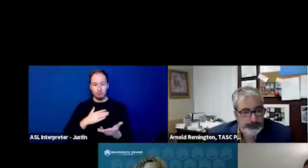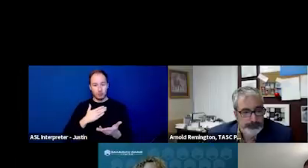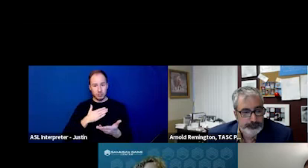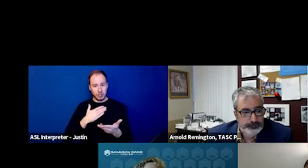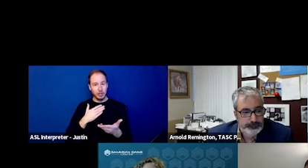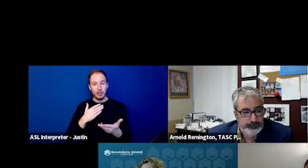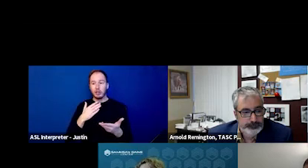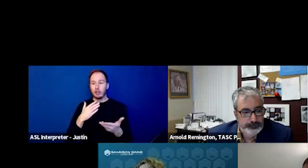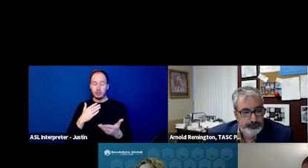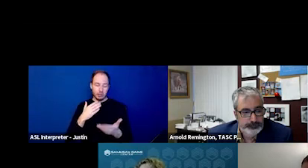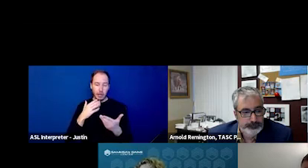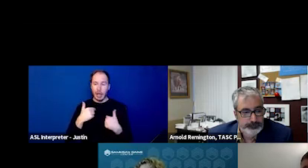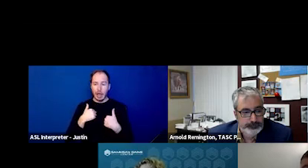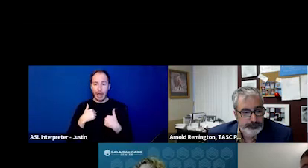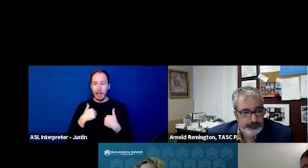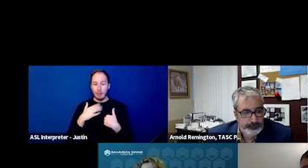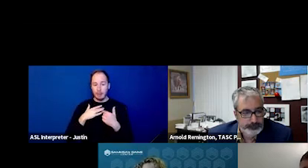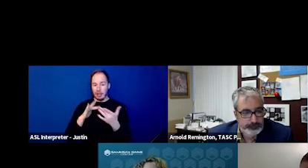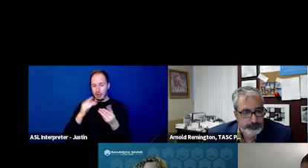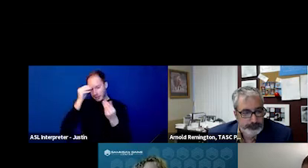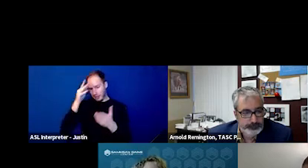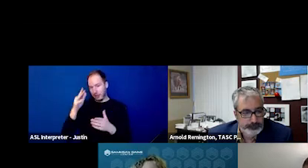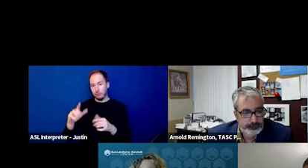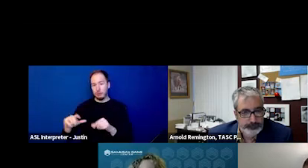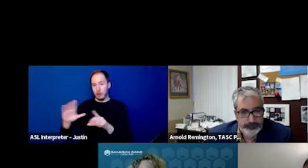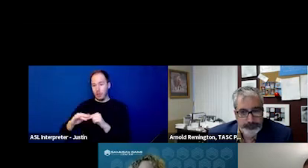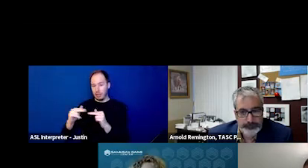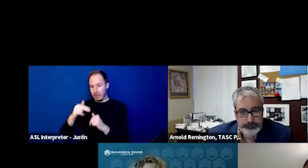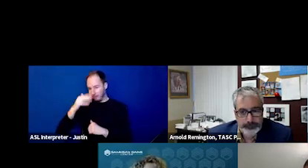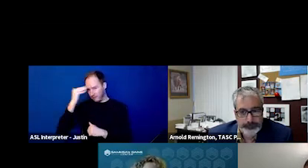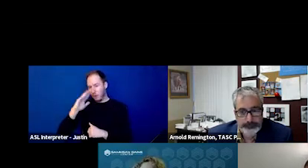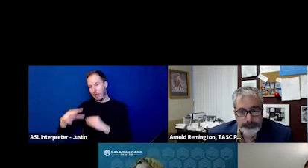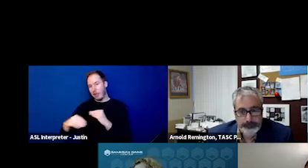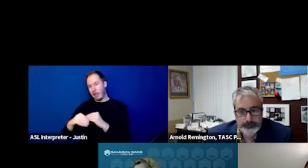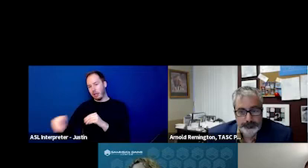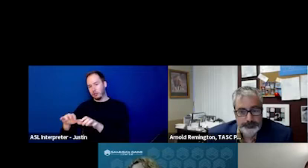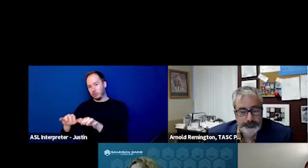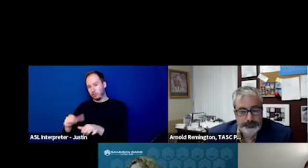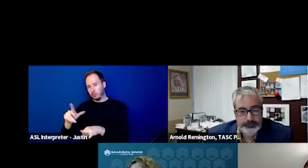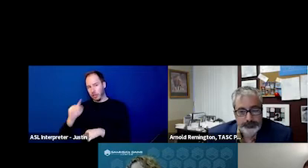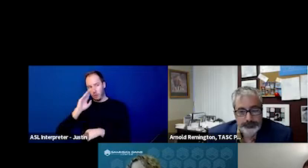I did not put my contact information on this slide. I will put it in the chat. If anyone would like to reach out